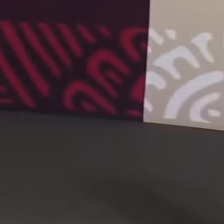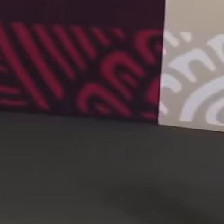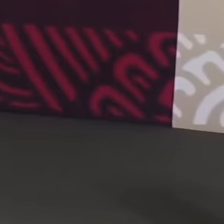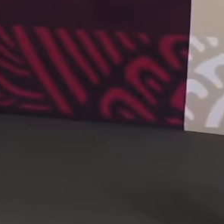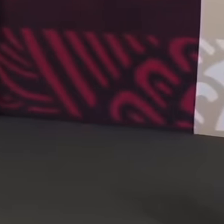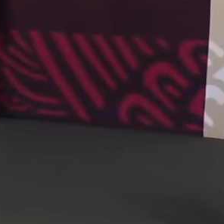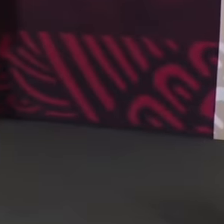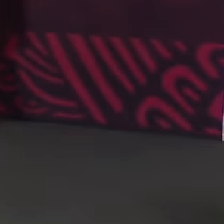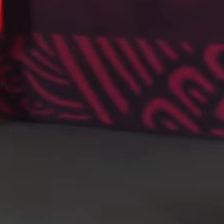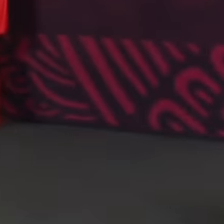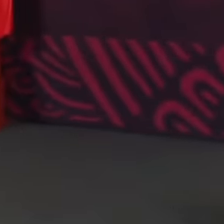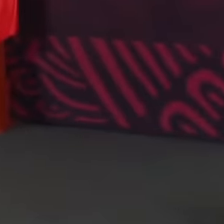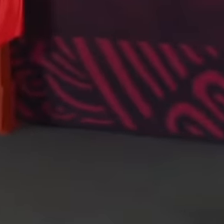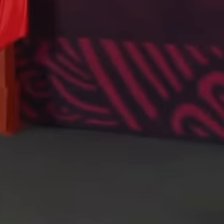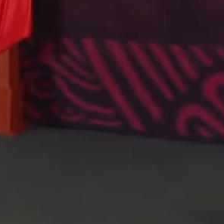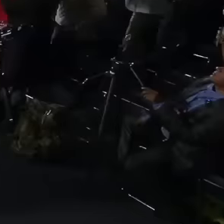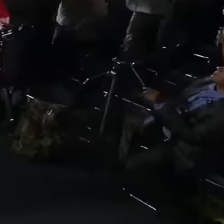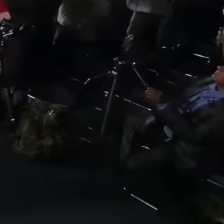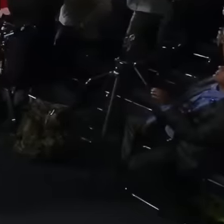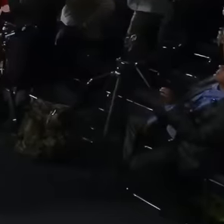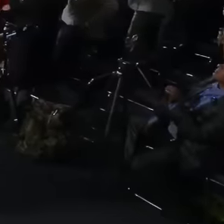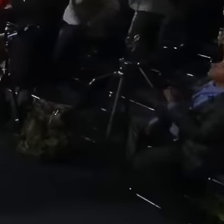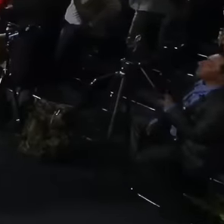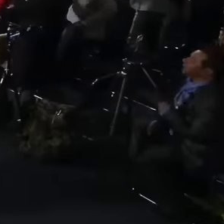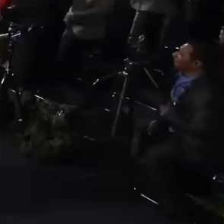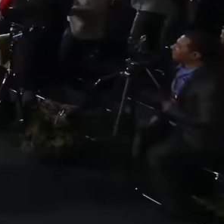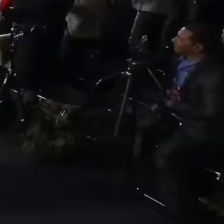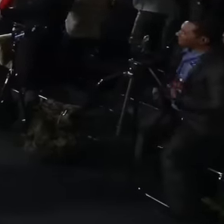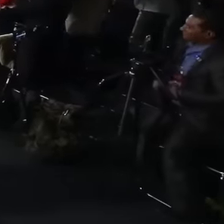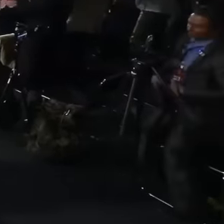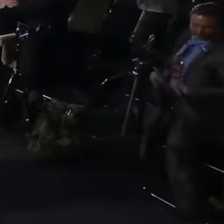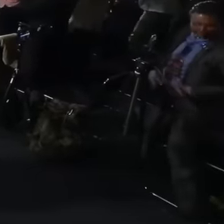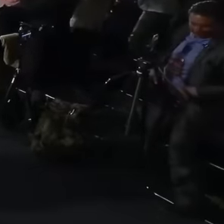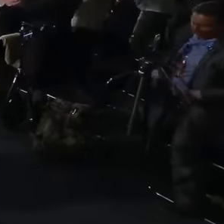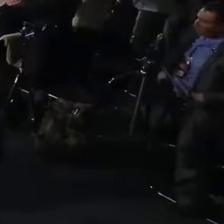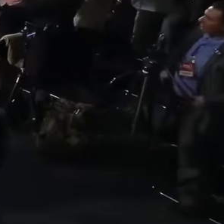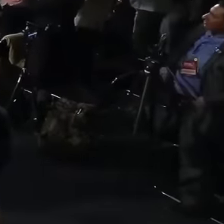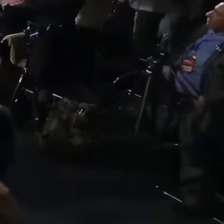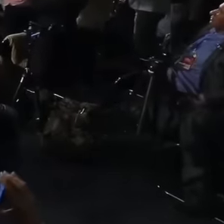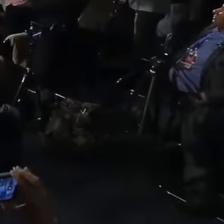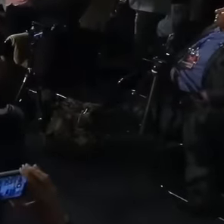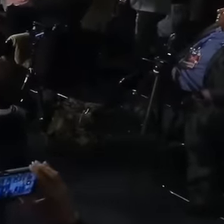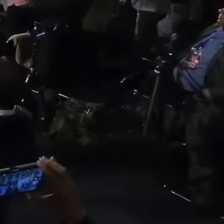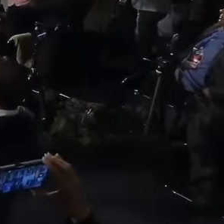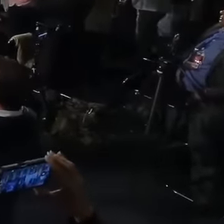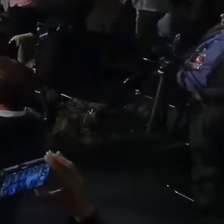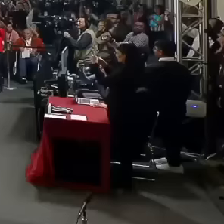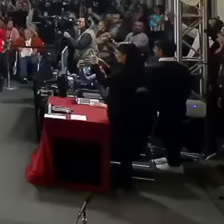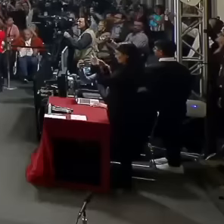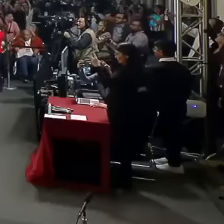of Mexico entered during the meeting, the federal president commented that journalism has played